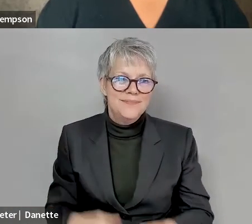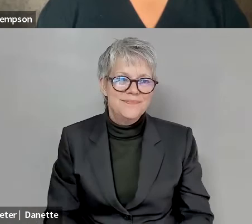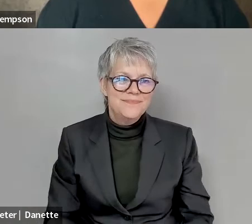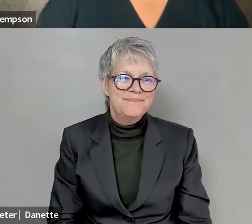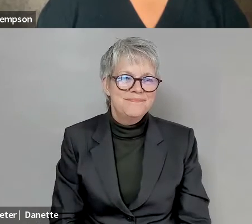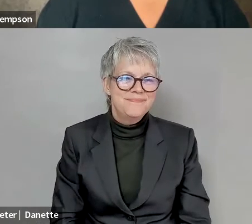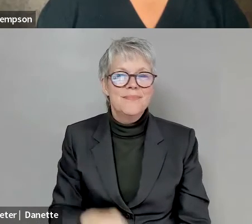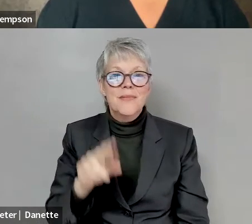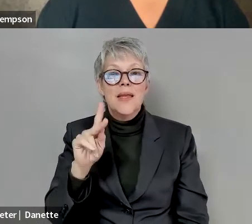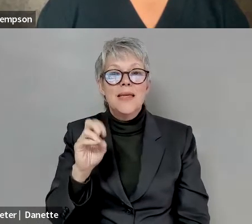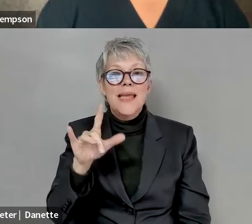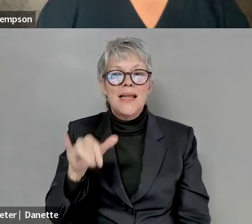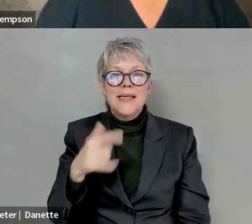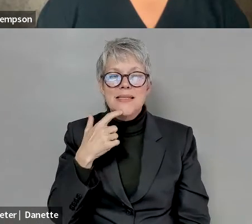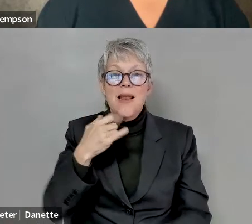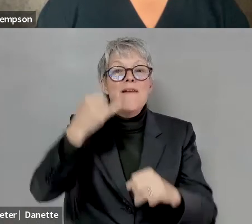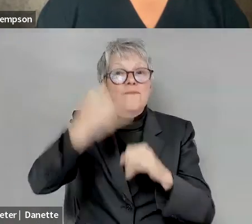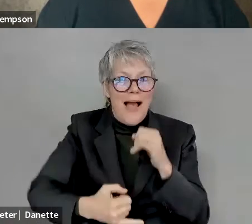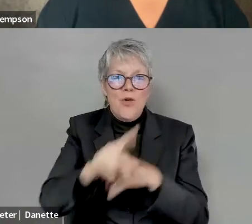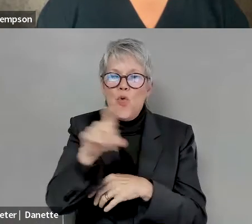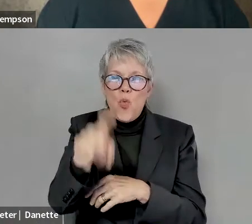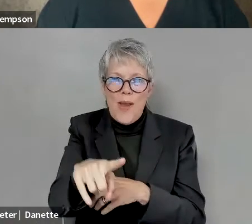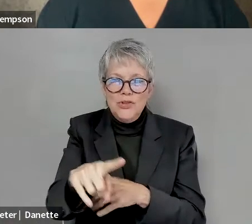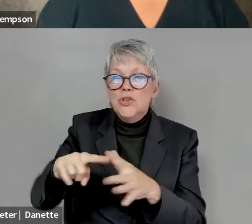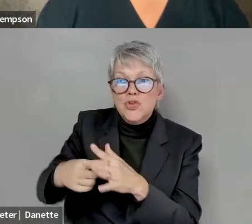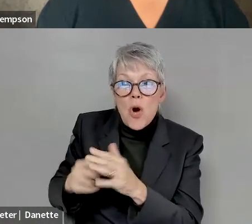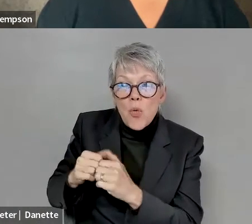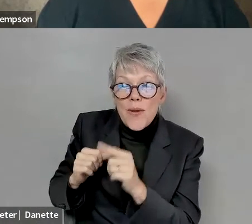Kelly Crosbie: thank you. But final question for both of you and I'll start with you, Bradley, you here